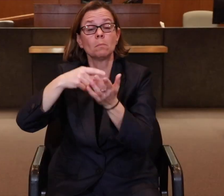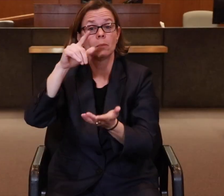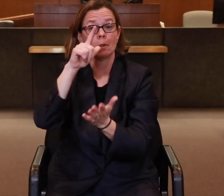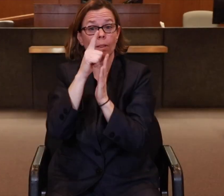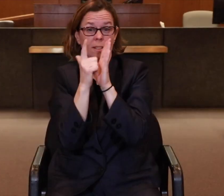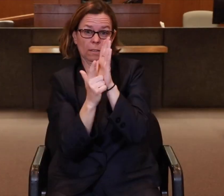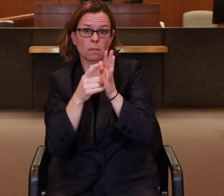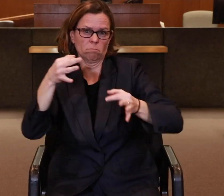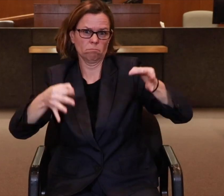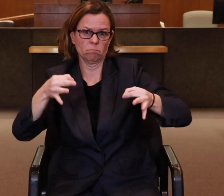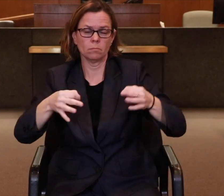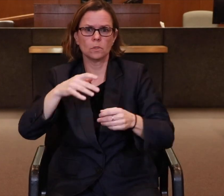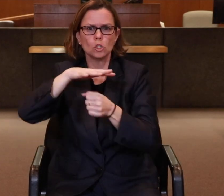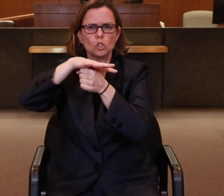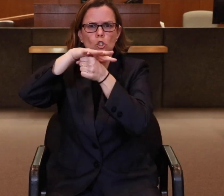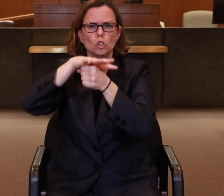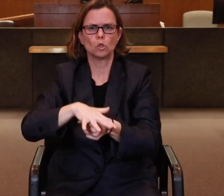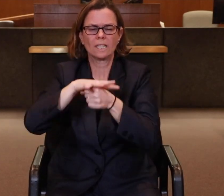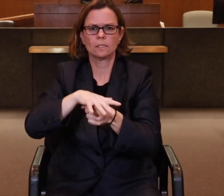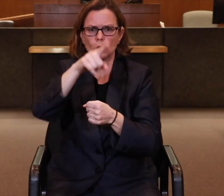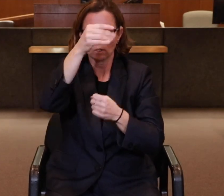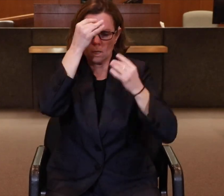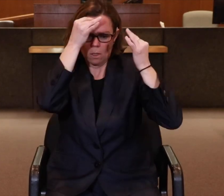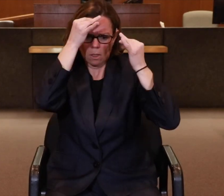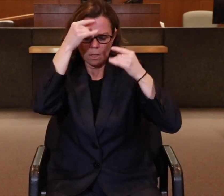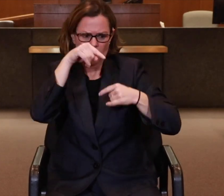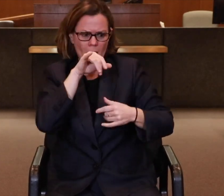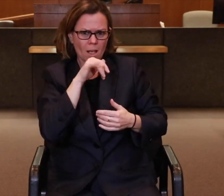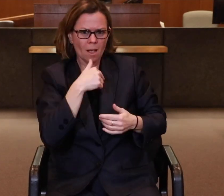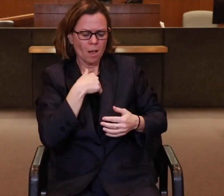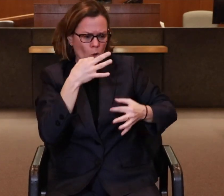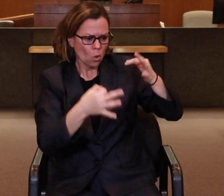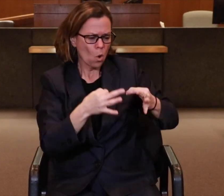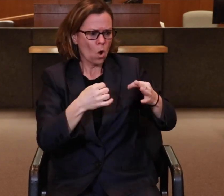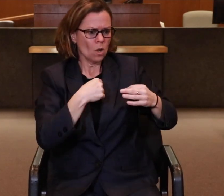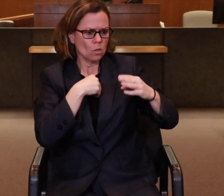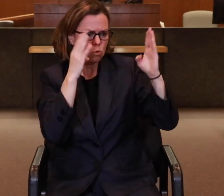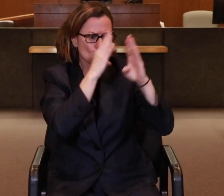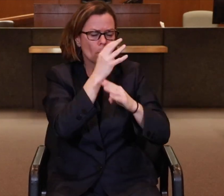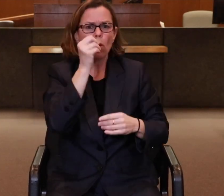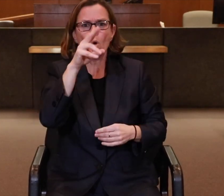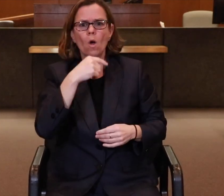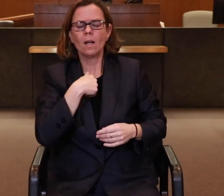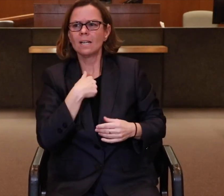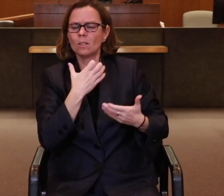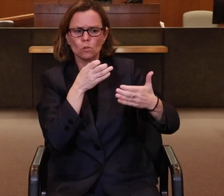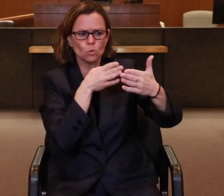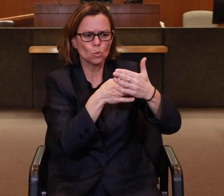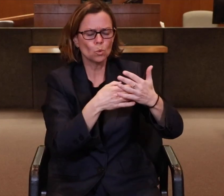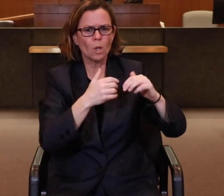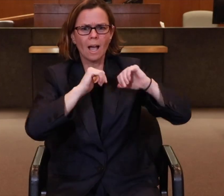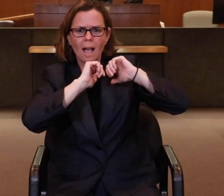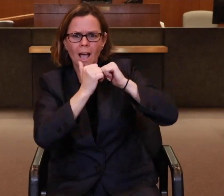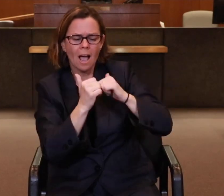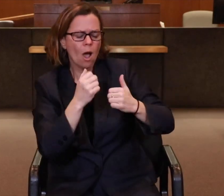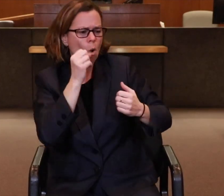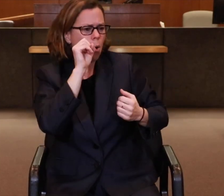Being in the courtroom can be stressful, maybe you’re thinking “I might be in trouble.” Or maybe you want to sue, but you’re not sure how.